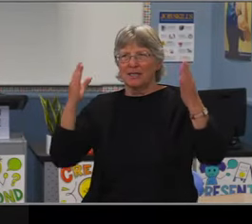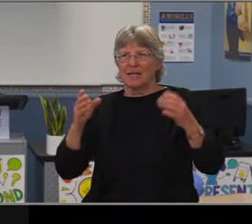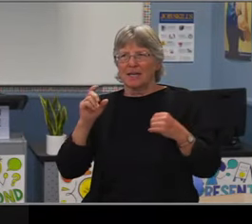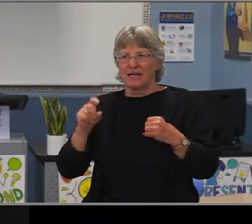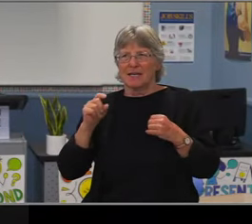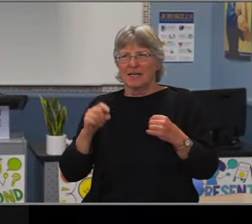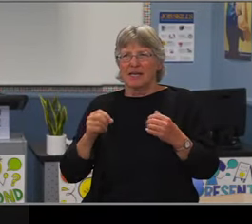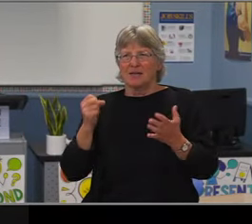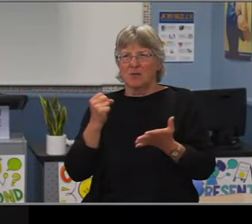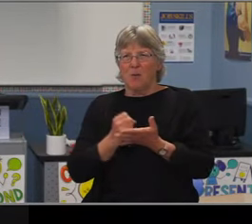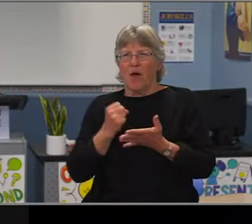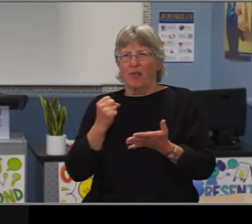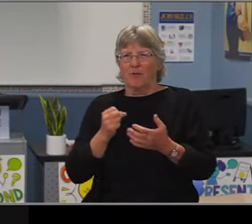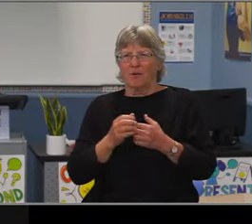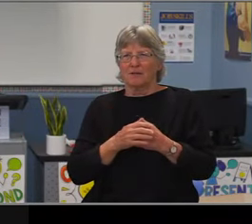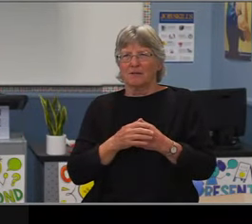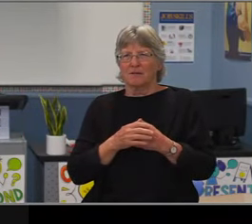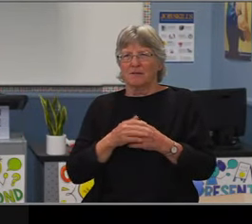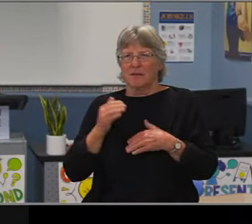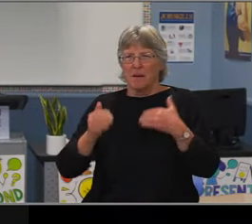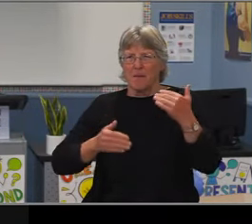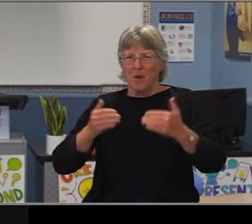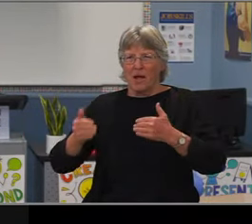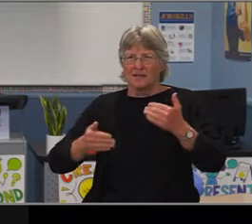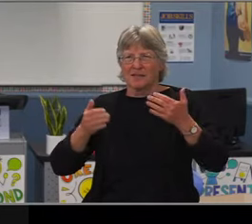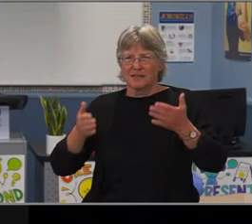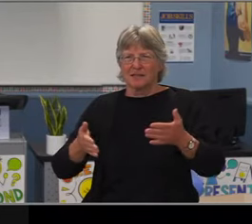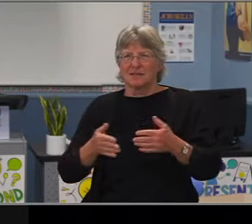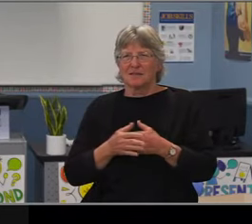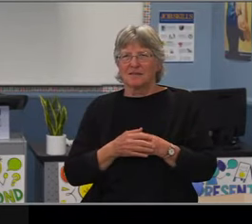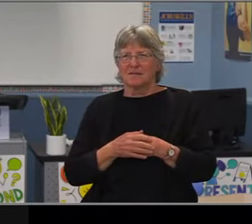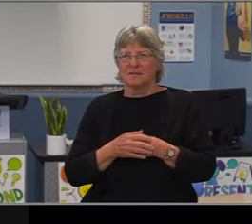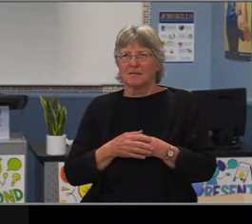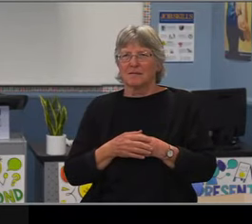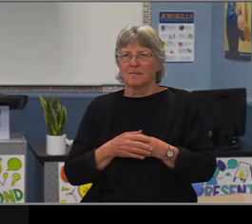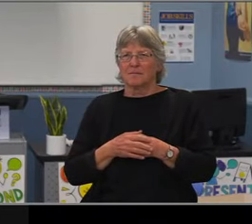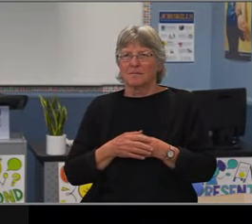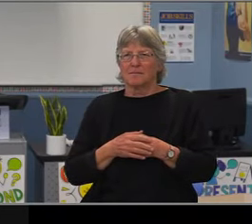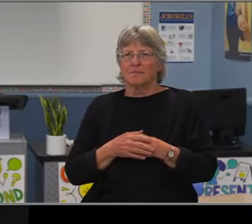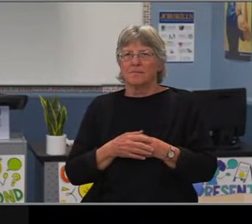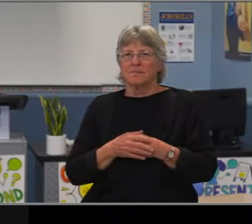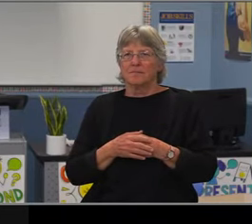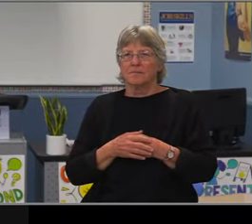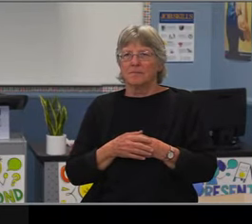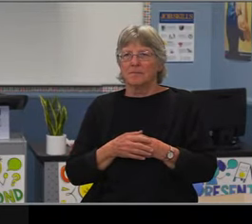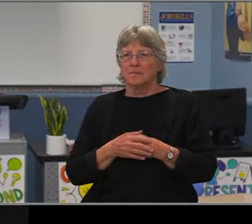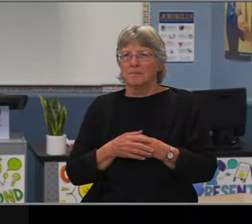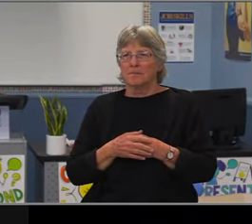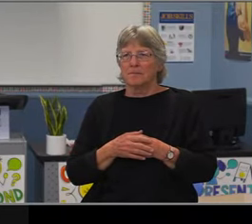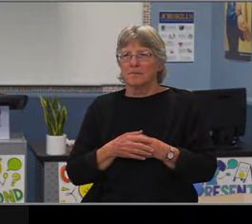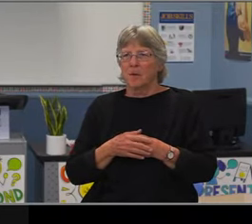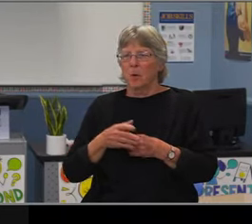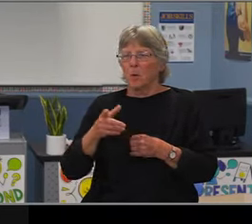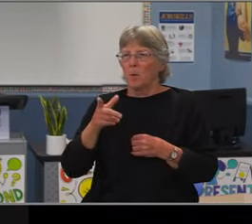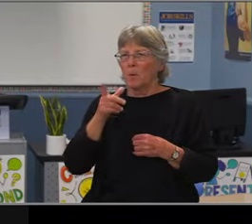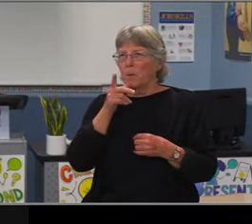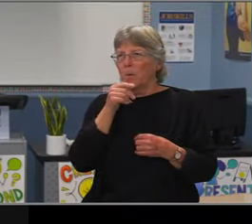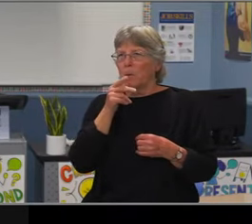Approve additional members to the community advisory committee for special education? Move approval.